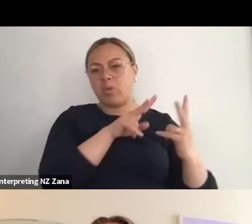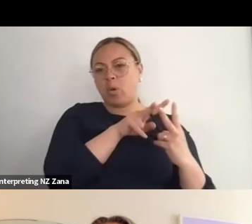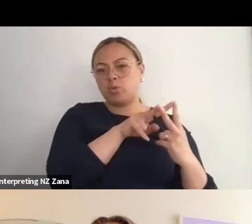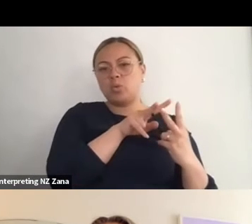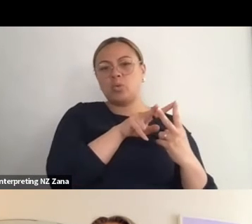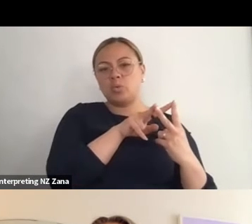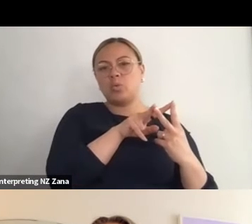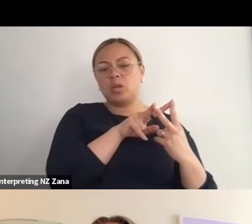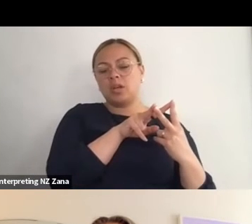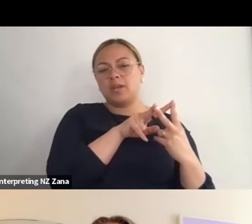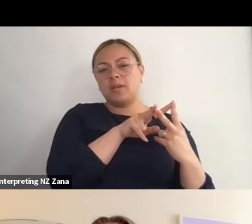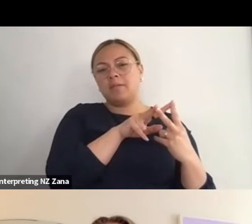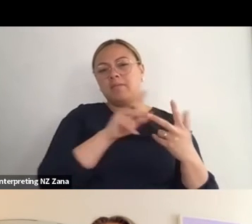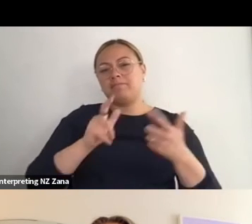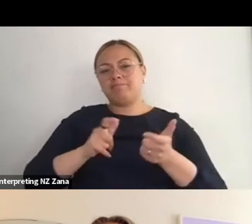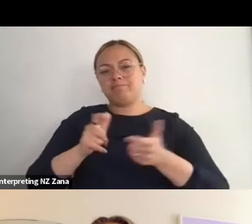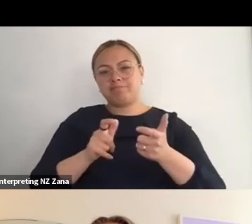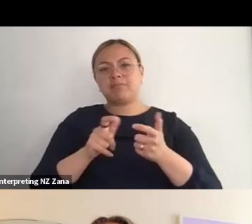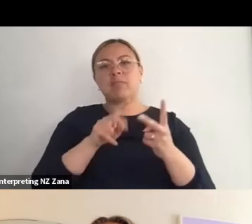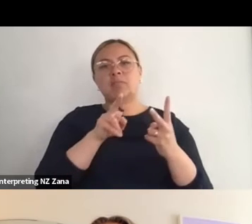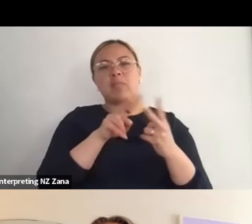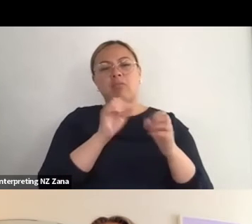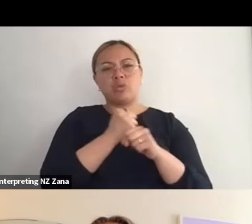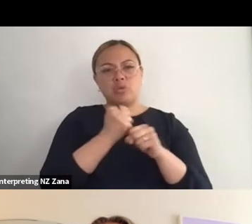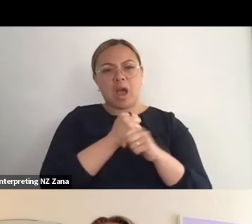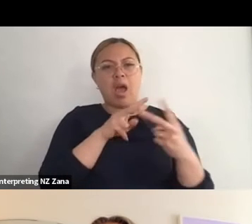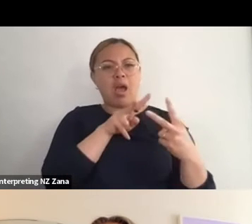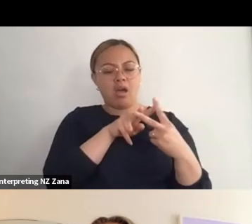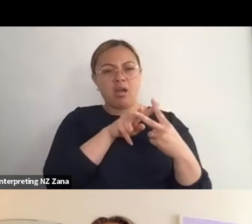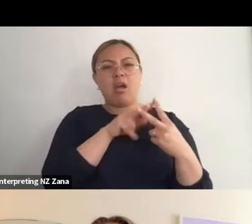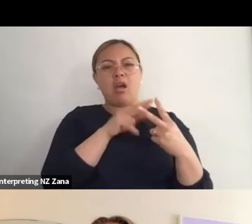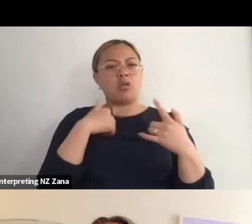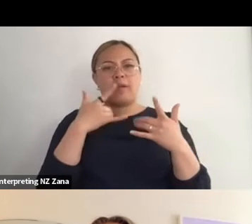that sort of like, I don't have to justify how I need to travel somewhere, I don't have to